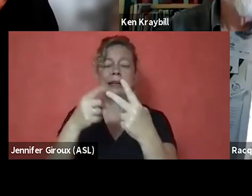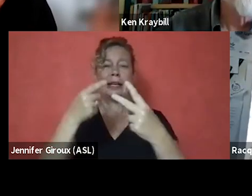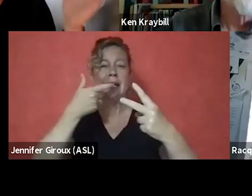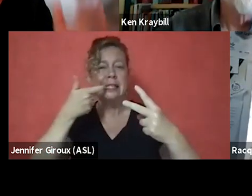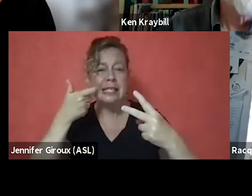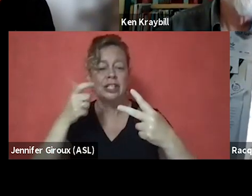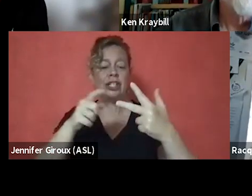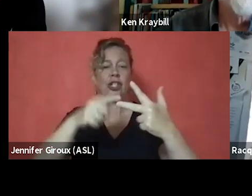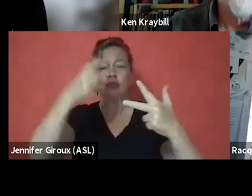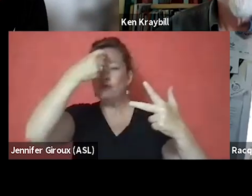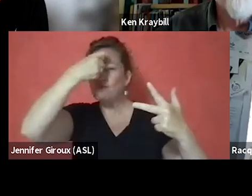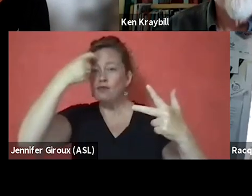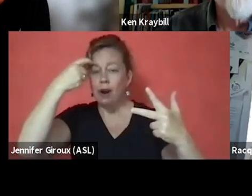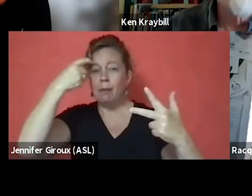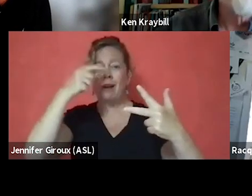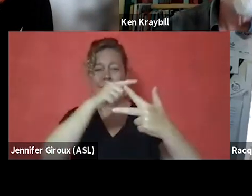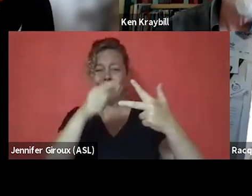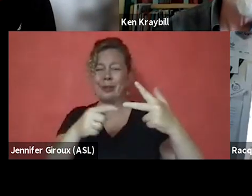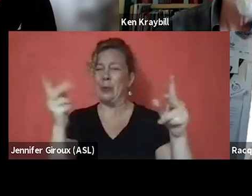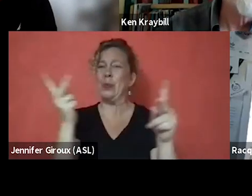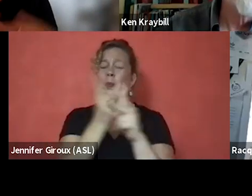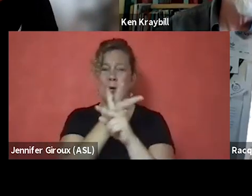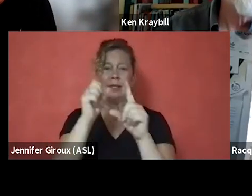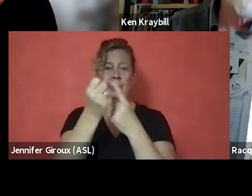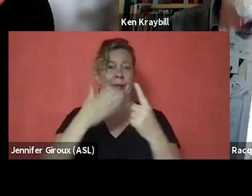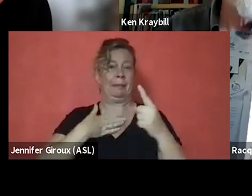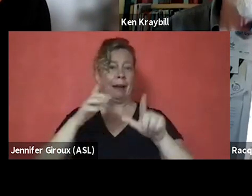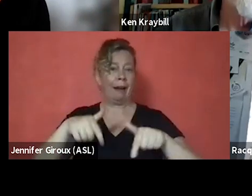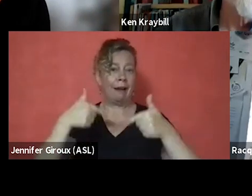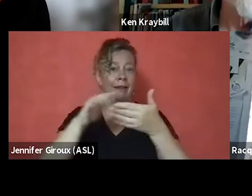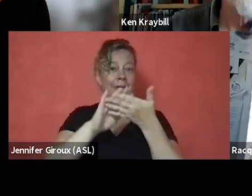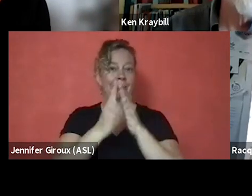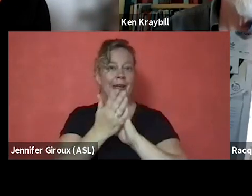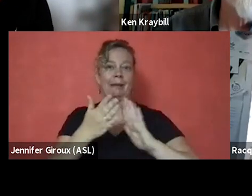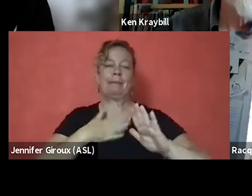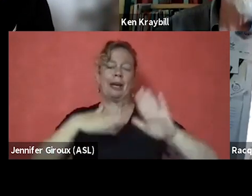the very worst things in my life, and I turned them into my greatest assets.